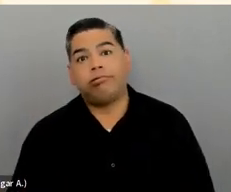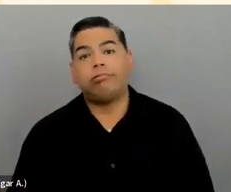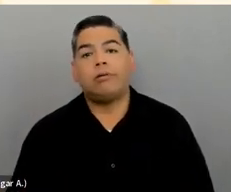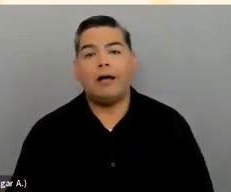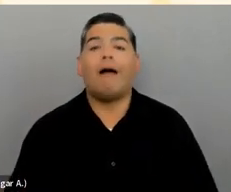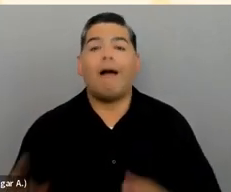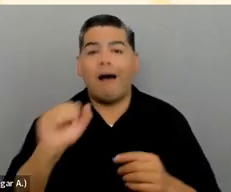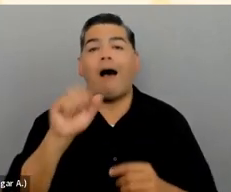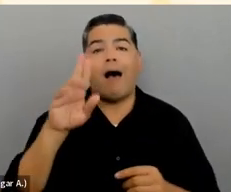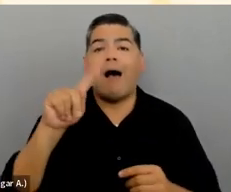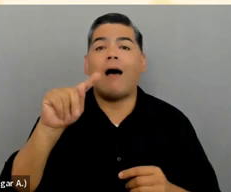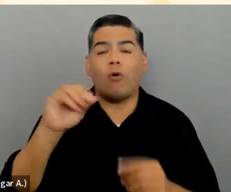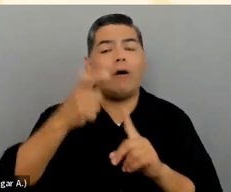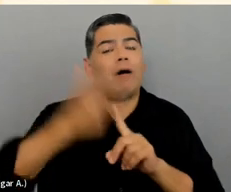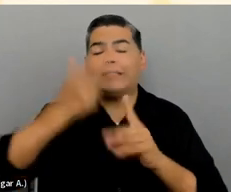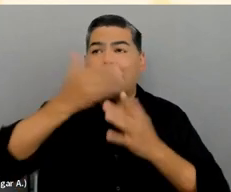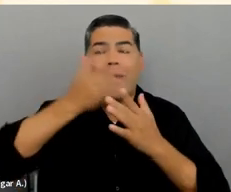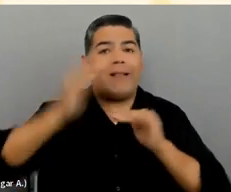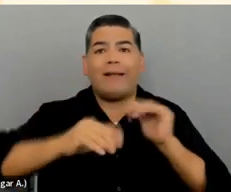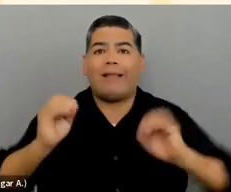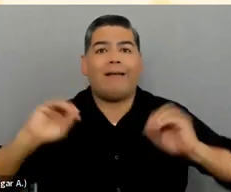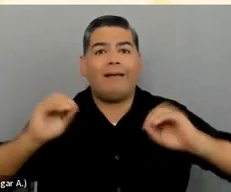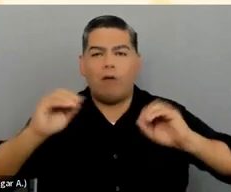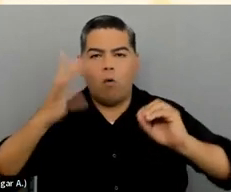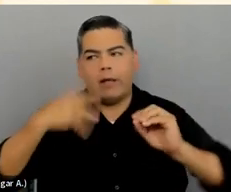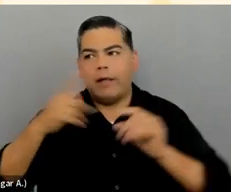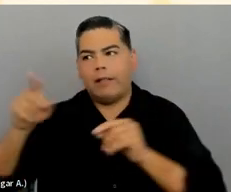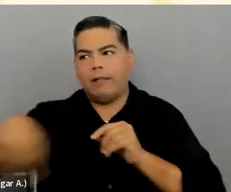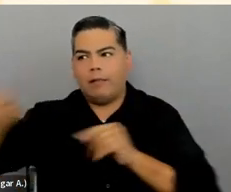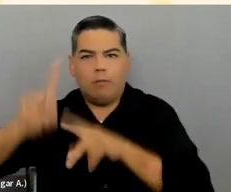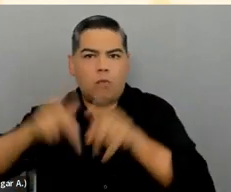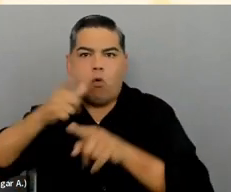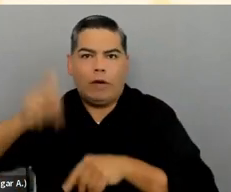At least it gives people who need them some sort of context.